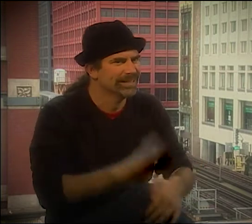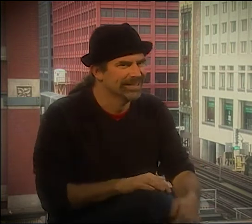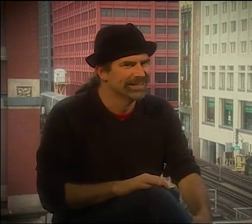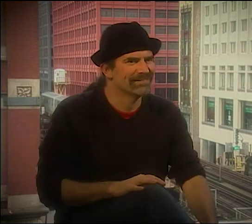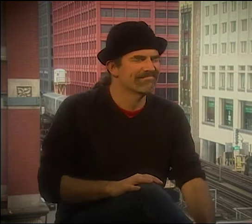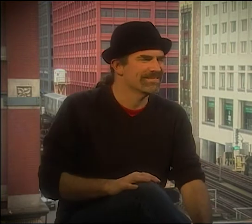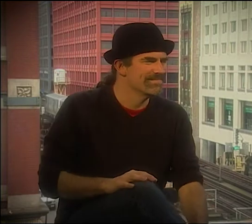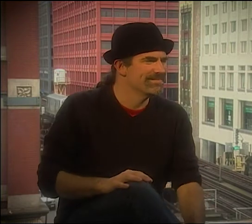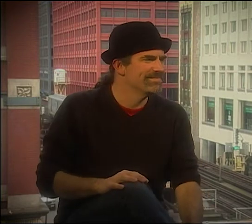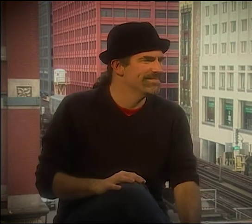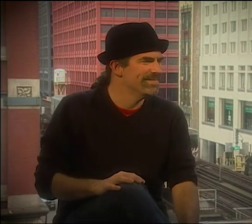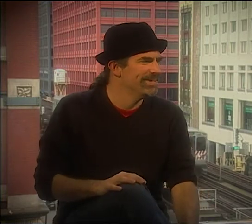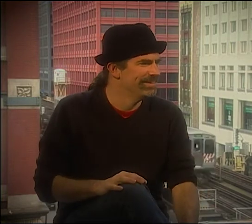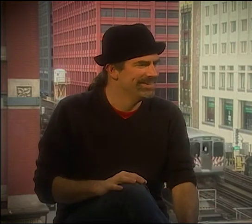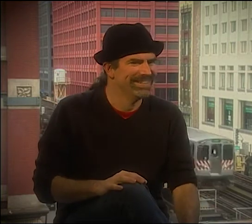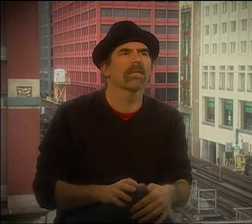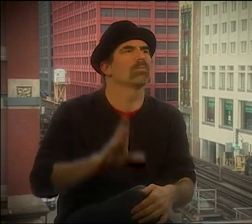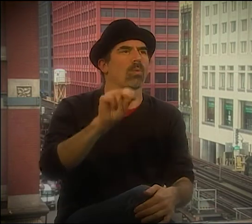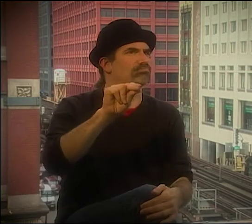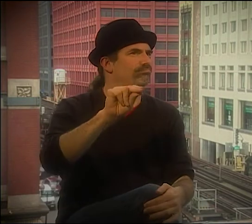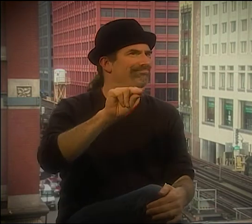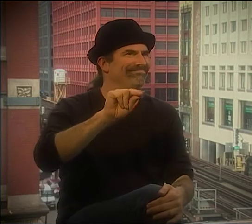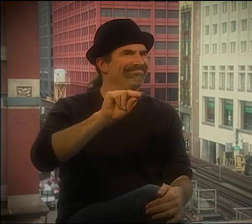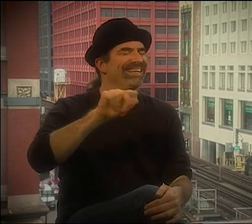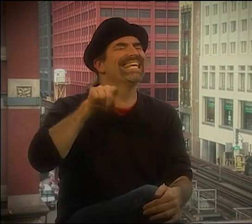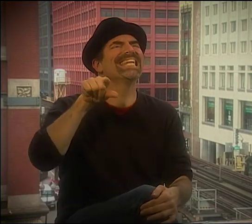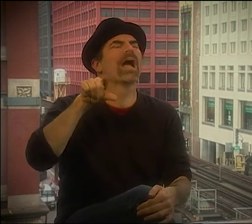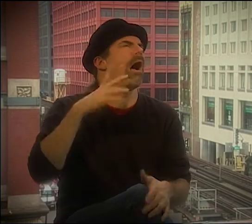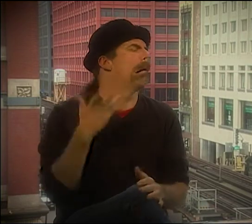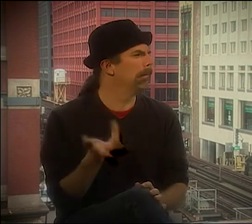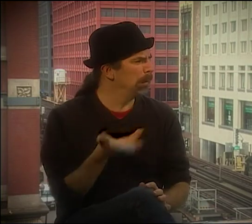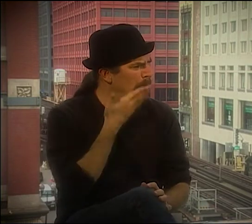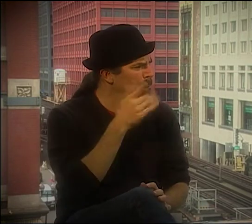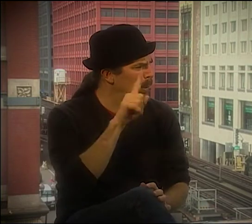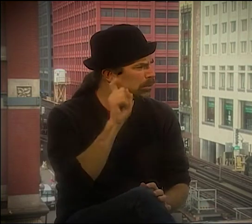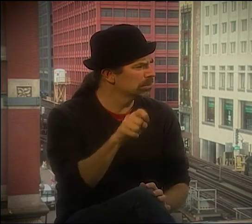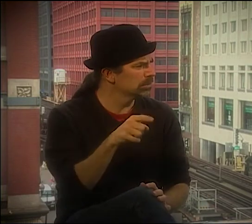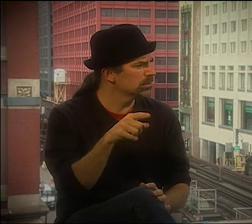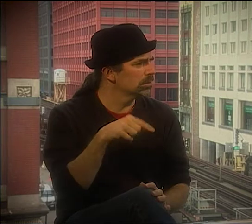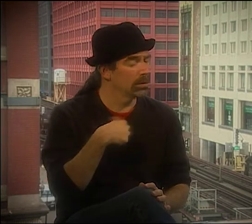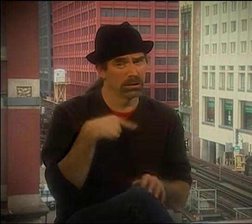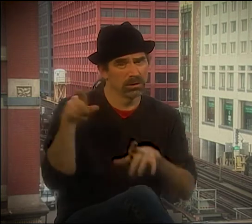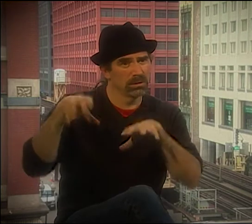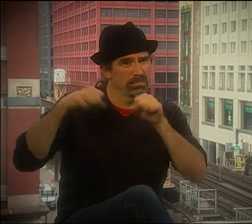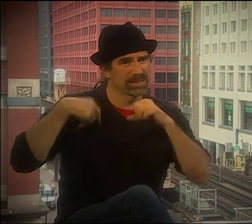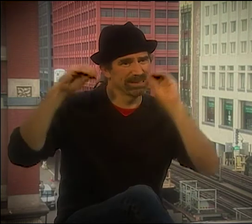SMOKE SIGNALS, YOU KNOW UPON A HILL. OH, THAT'S A GOOD ONE. I SHOULD USE THAT.